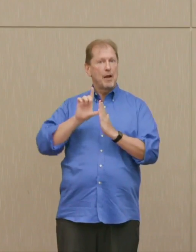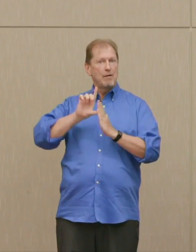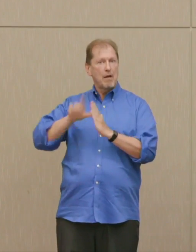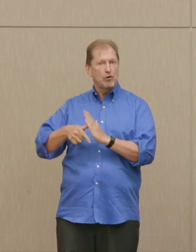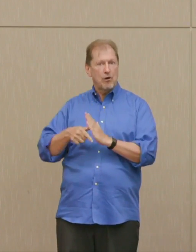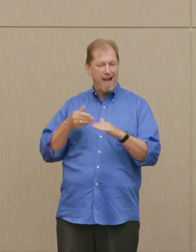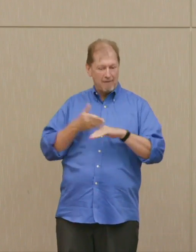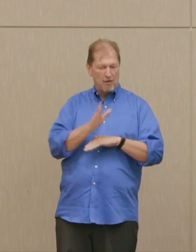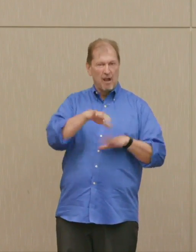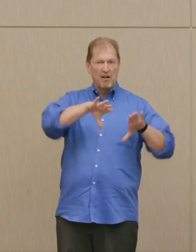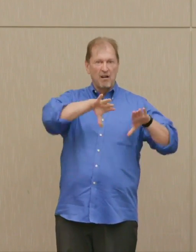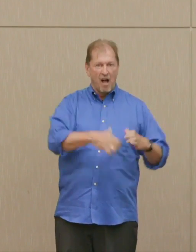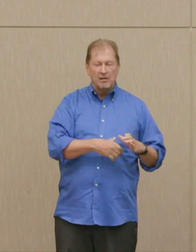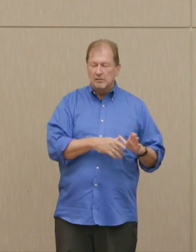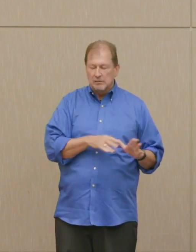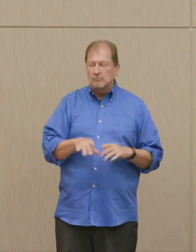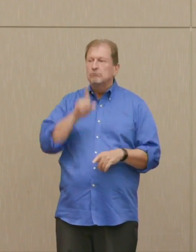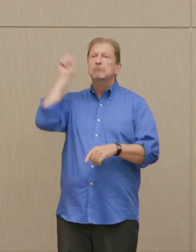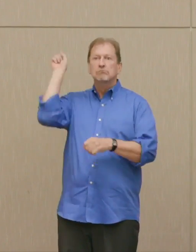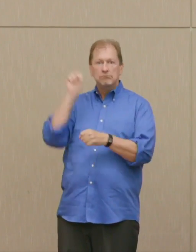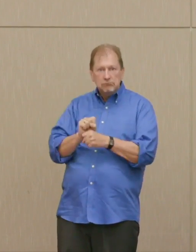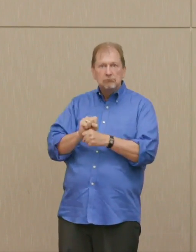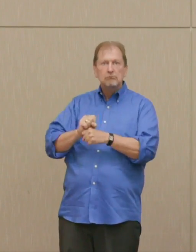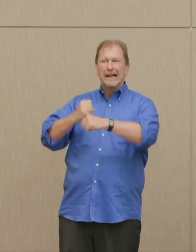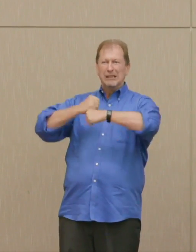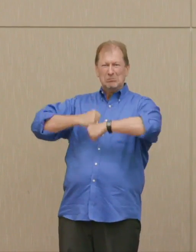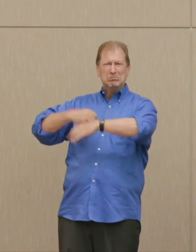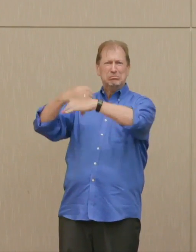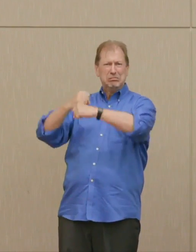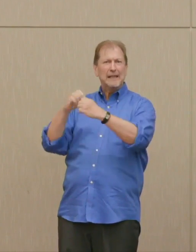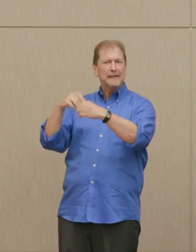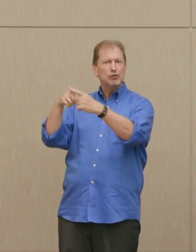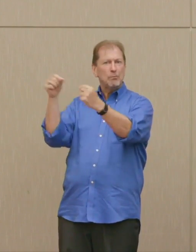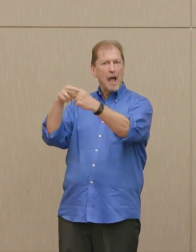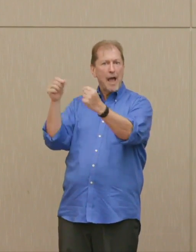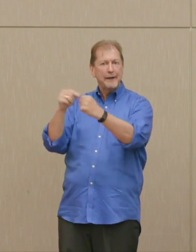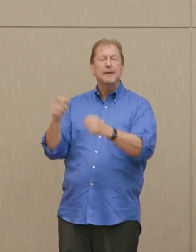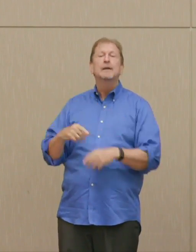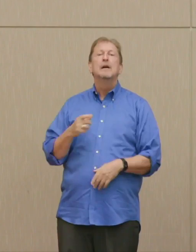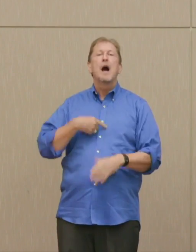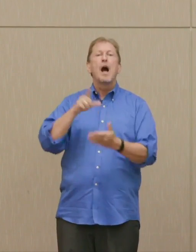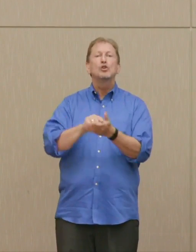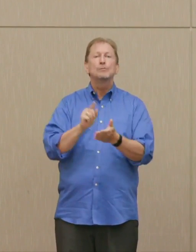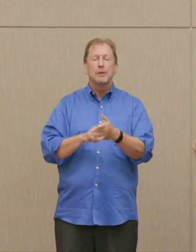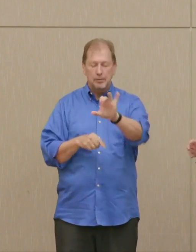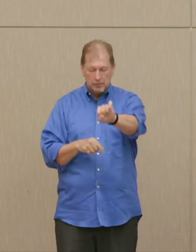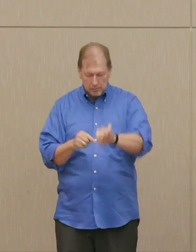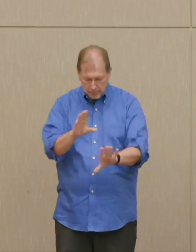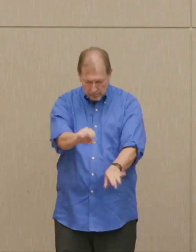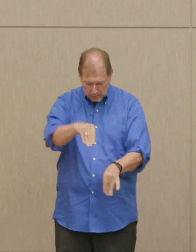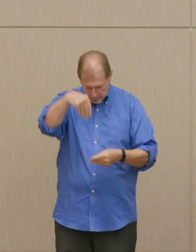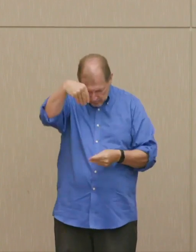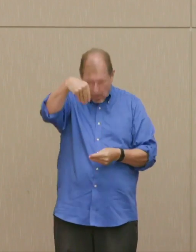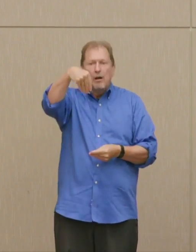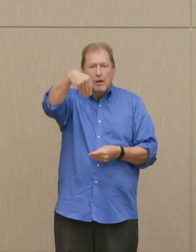actually on a street corner in Detroit looking at a newsstand, one bomb, one city, and I